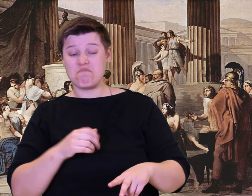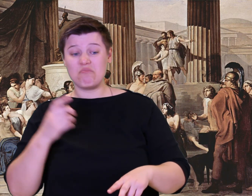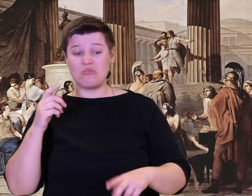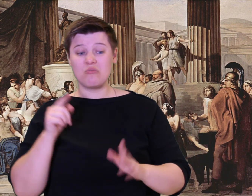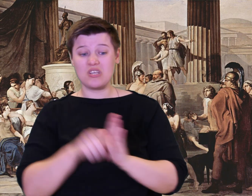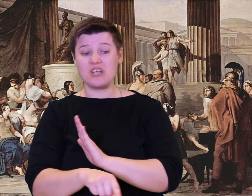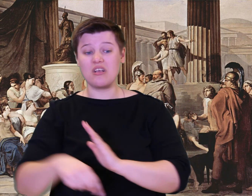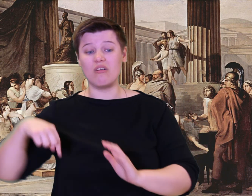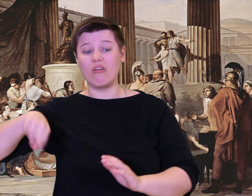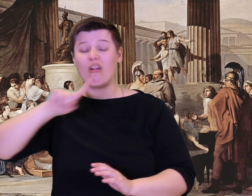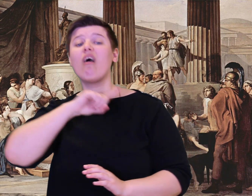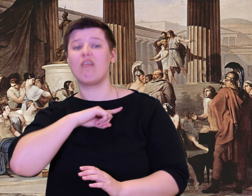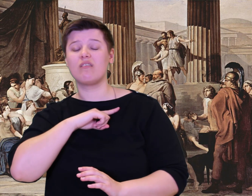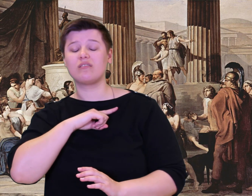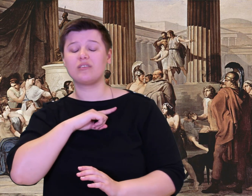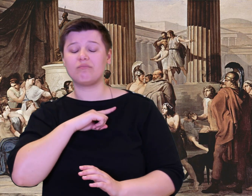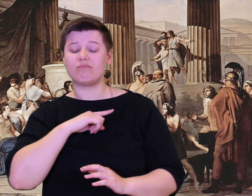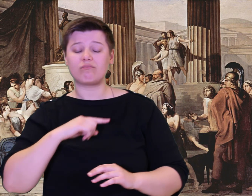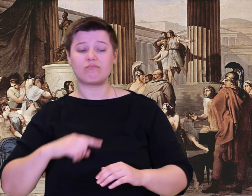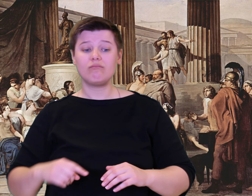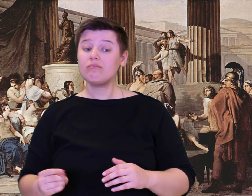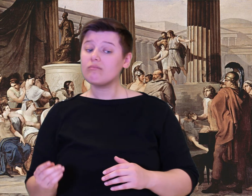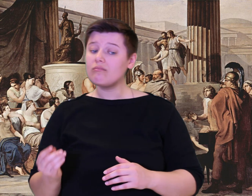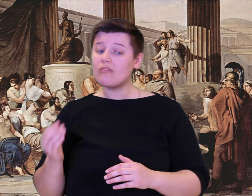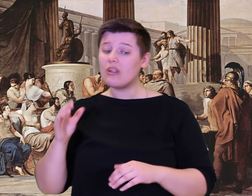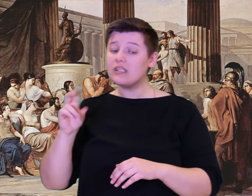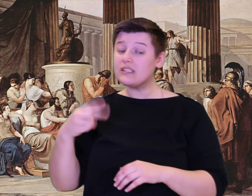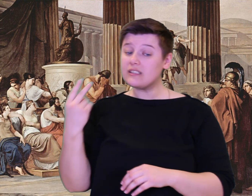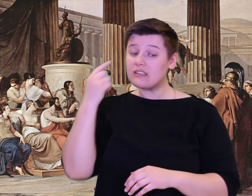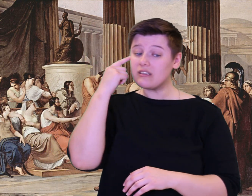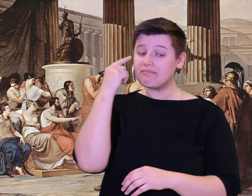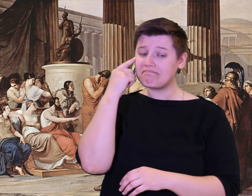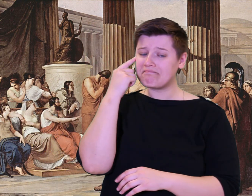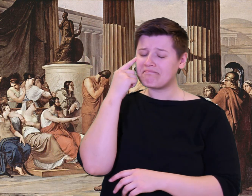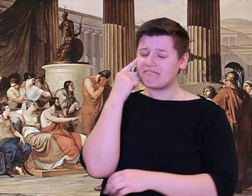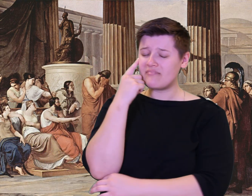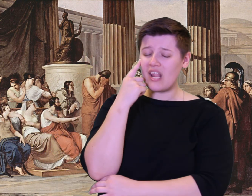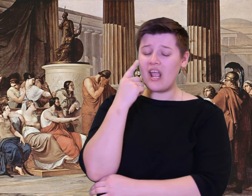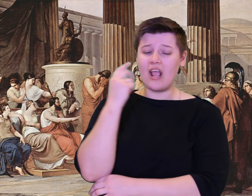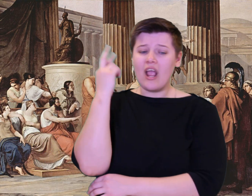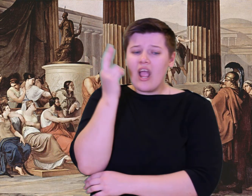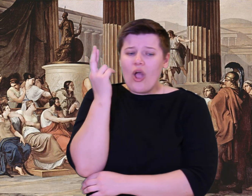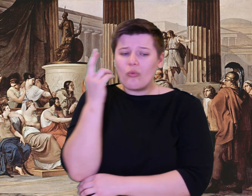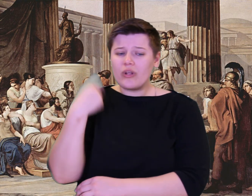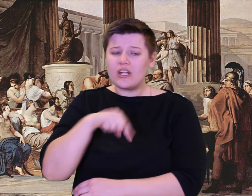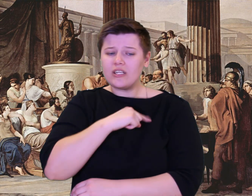go up to him, and thrust right through his torso, feeling for his liver.